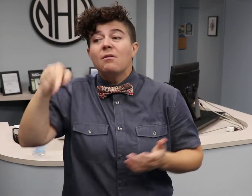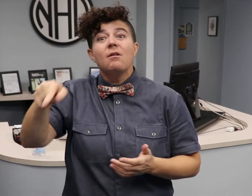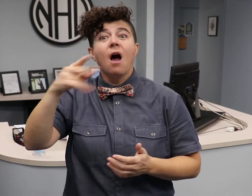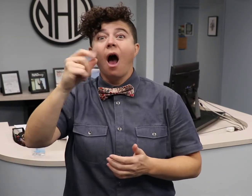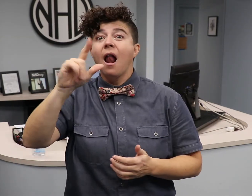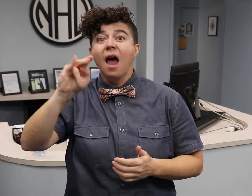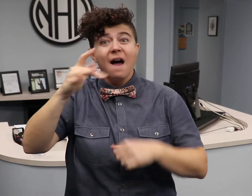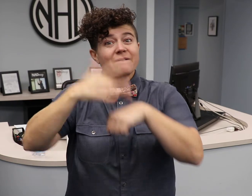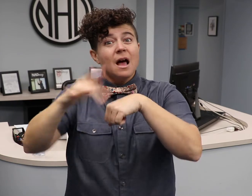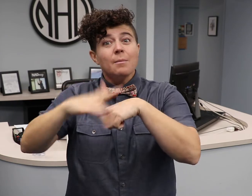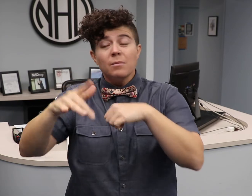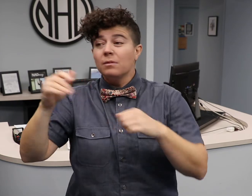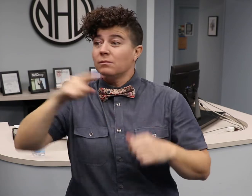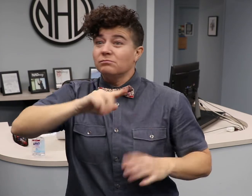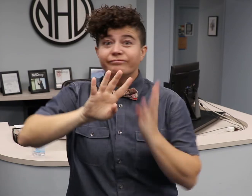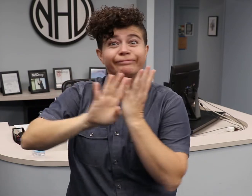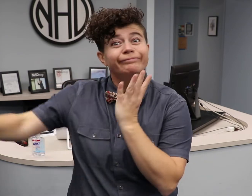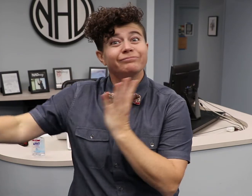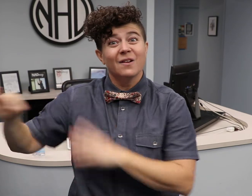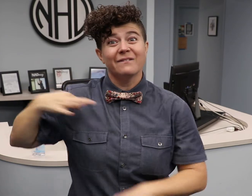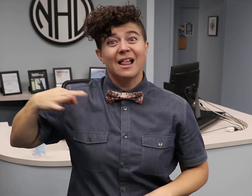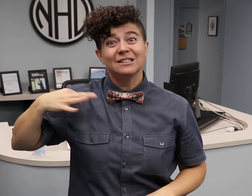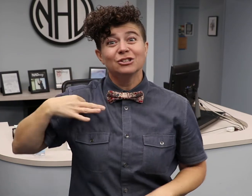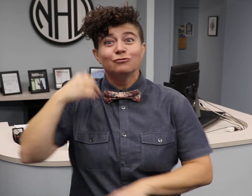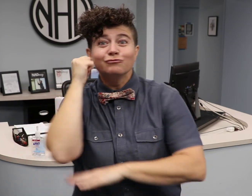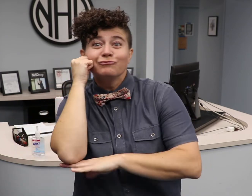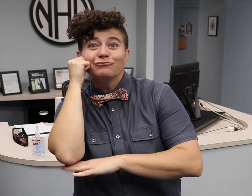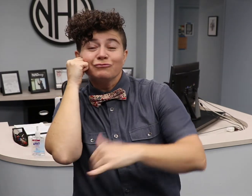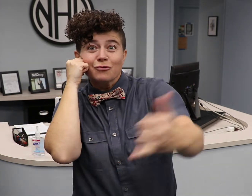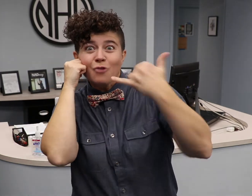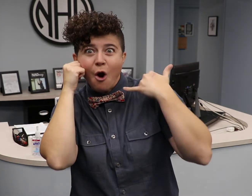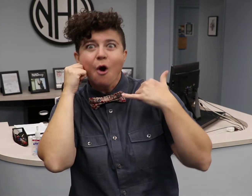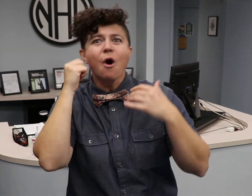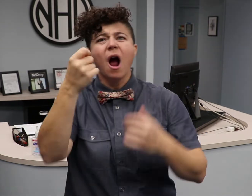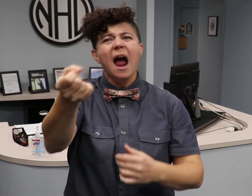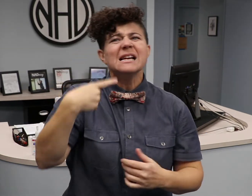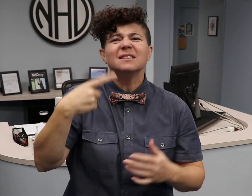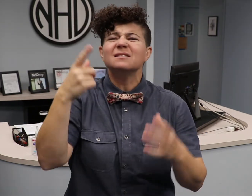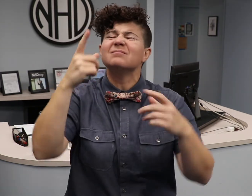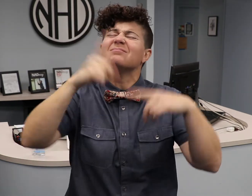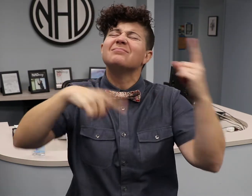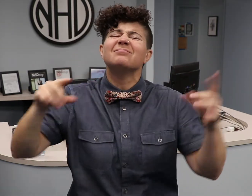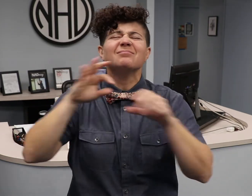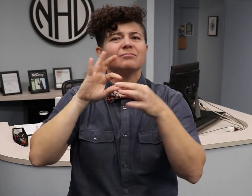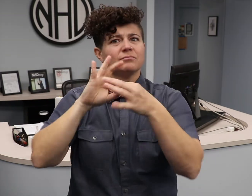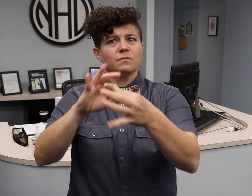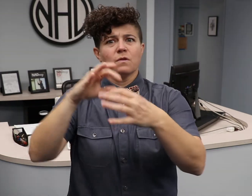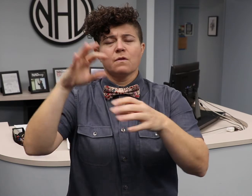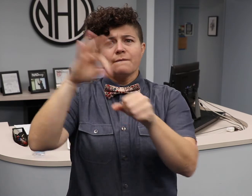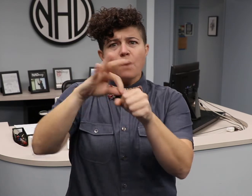We have volunteers standing by ready to answer any questions you have about voting: